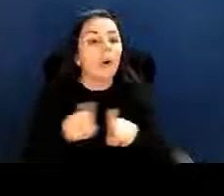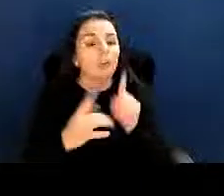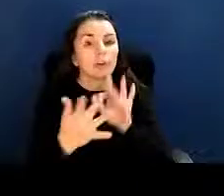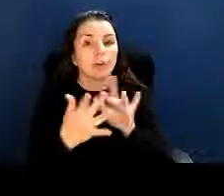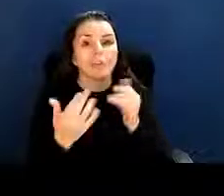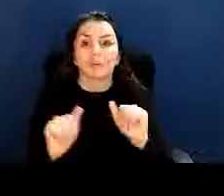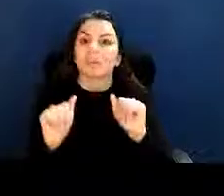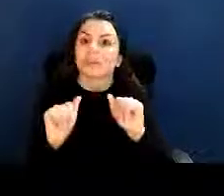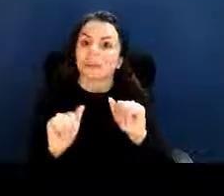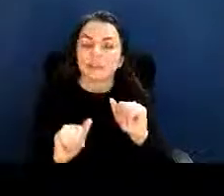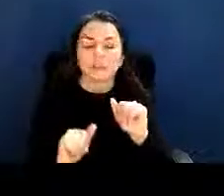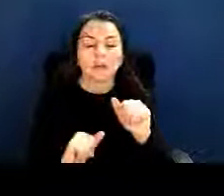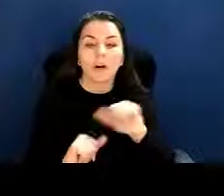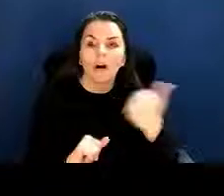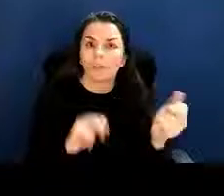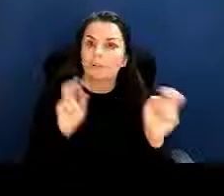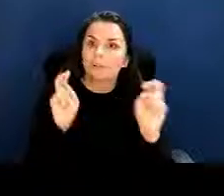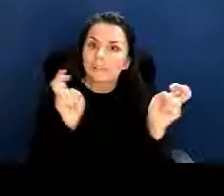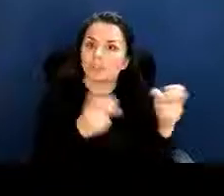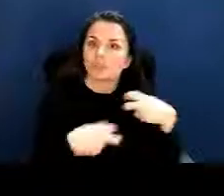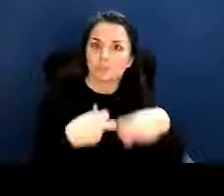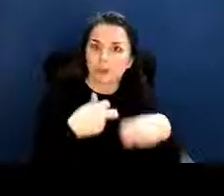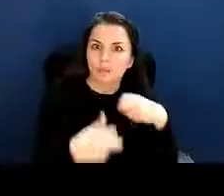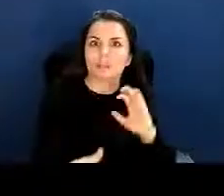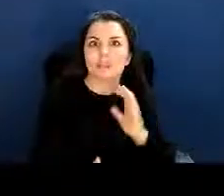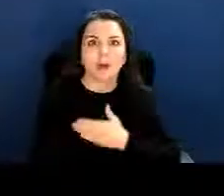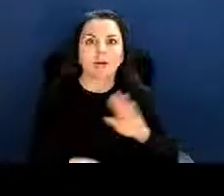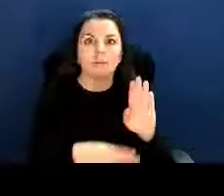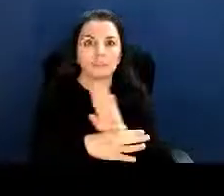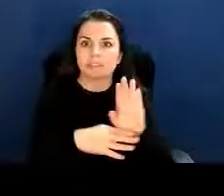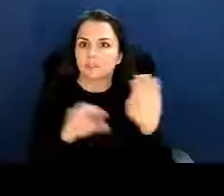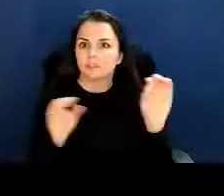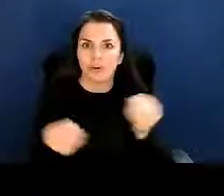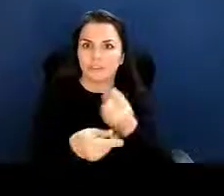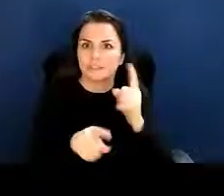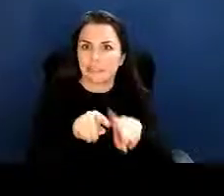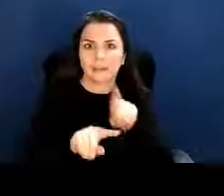does not handle or cannot advise on. Next slide, please.